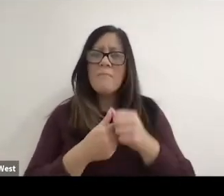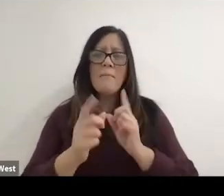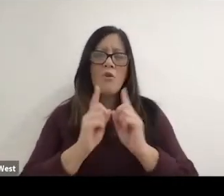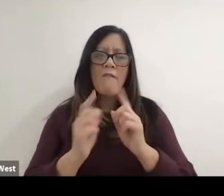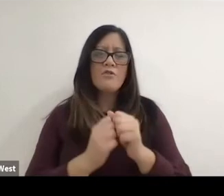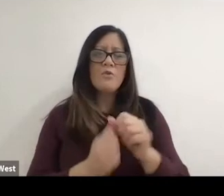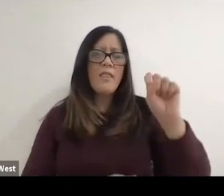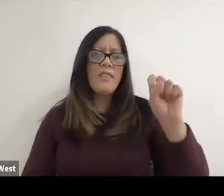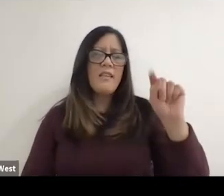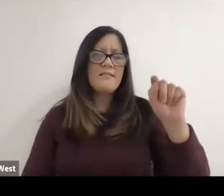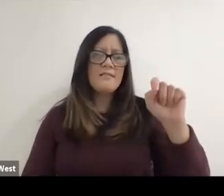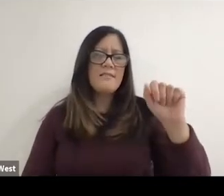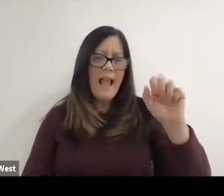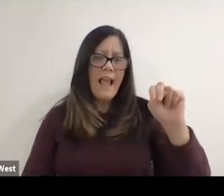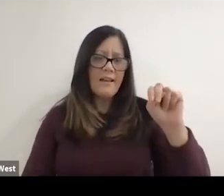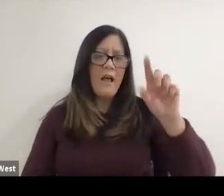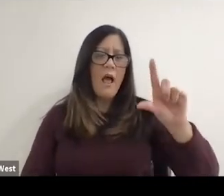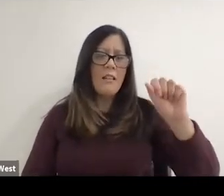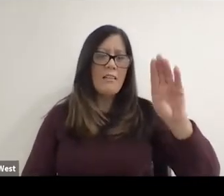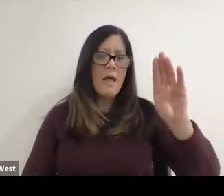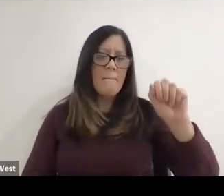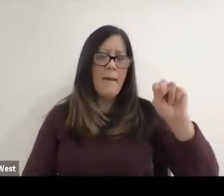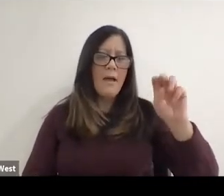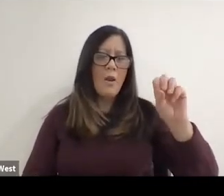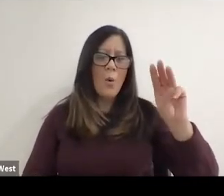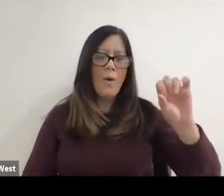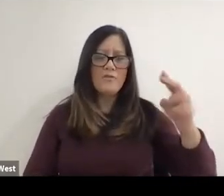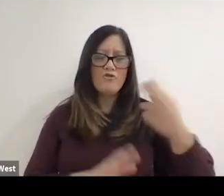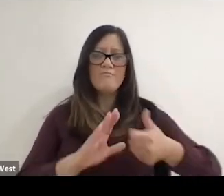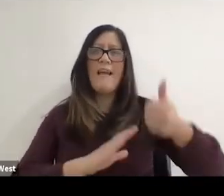with Stan Labanowich, head of the commissioner of the National Wheelchair Basketball Association,